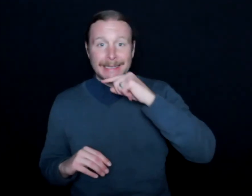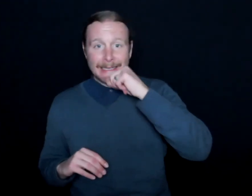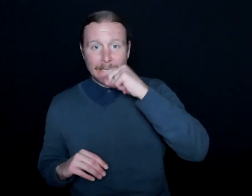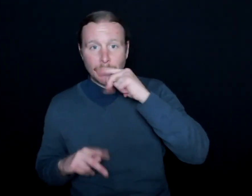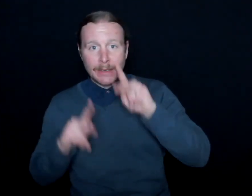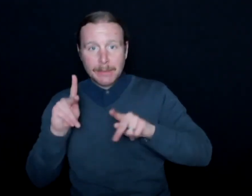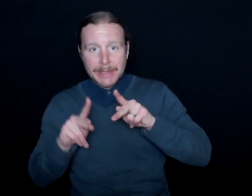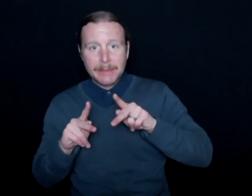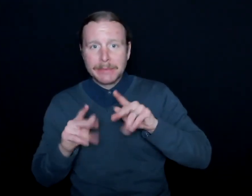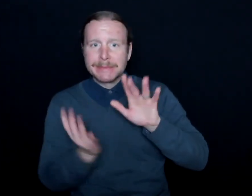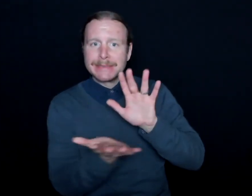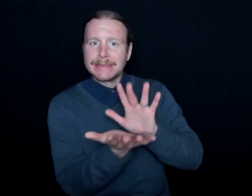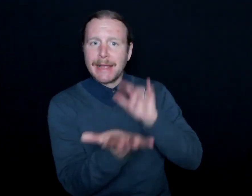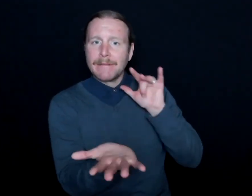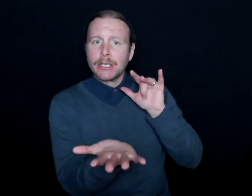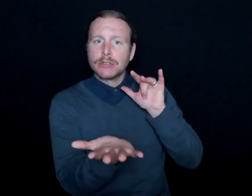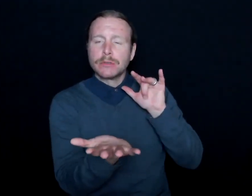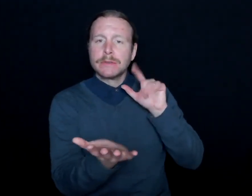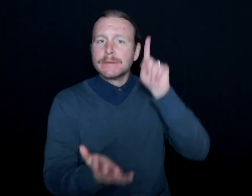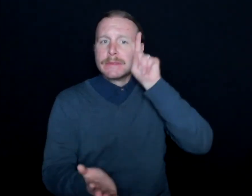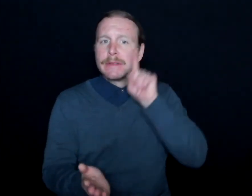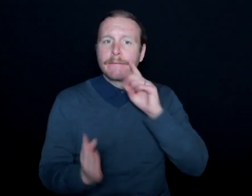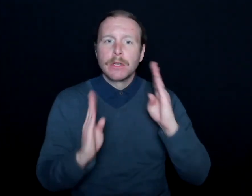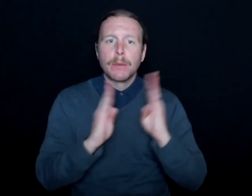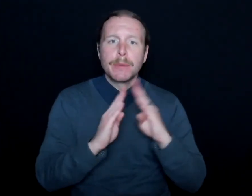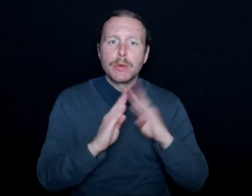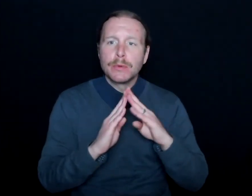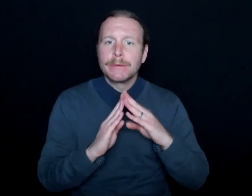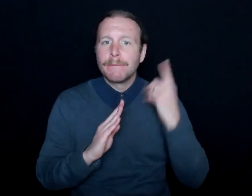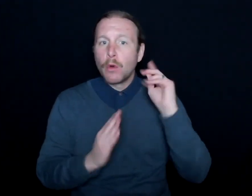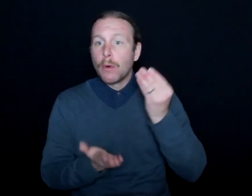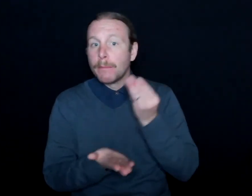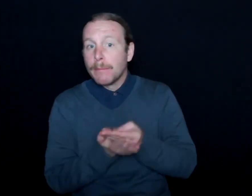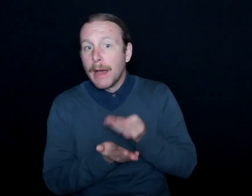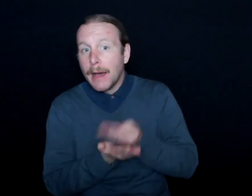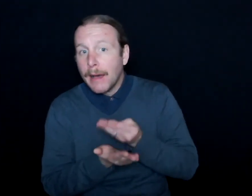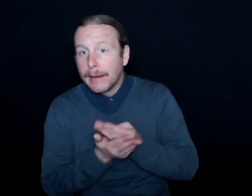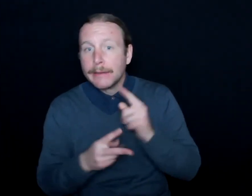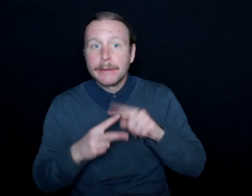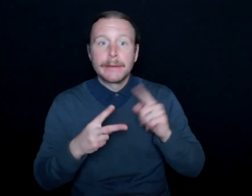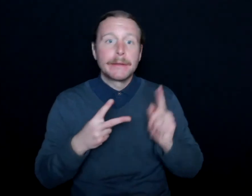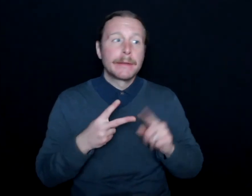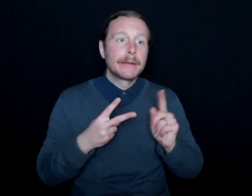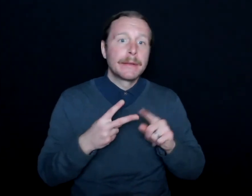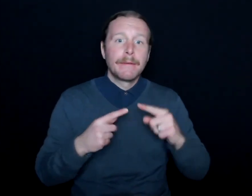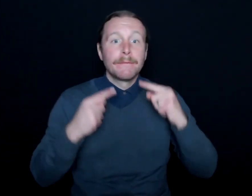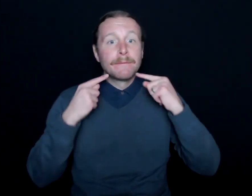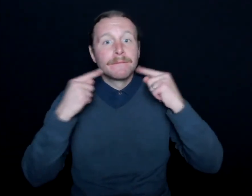that take advantage of the deaf community for monetary gain or for fame.